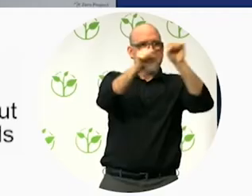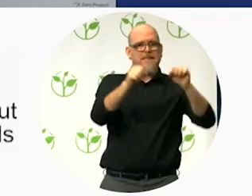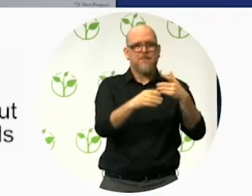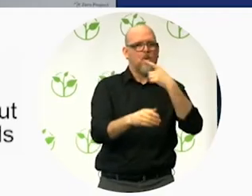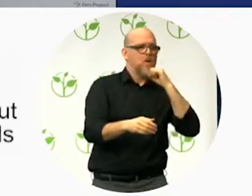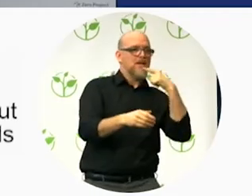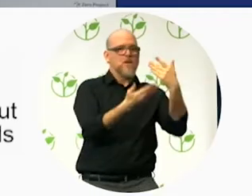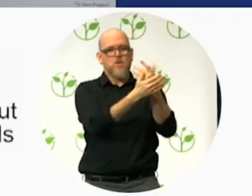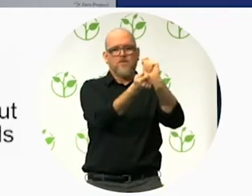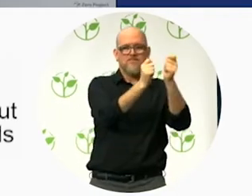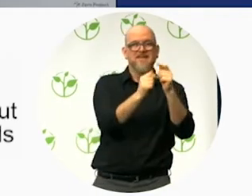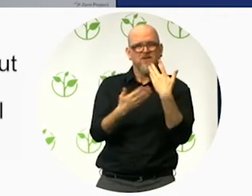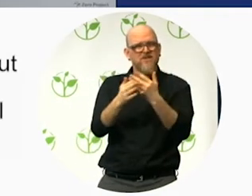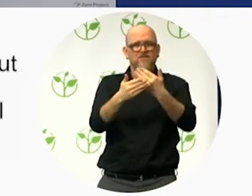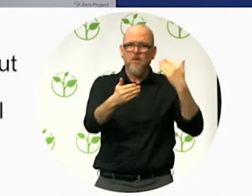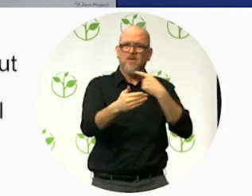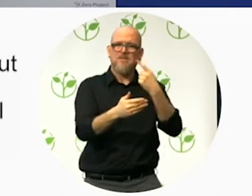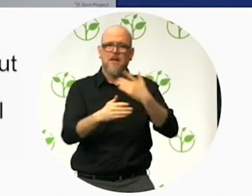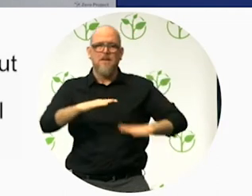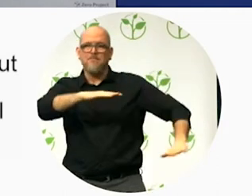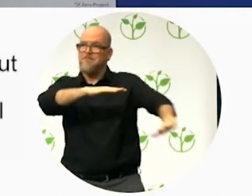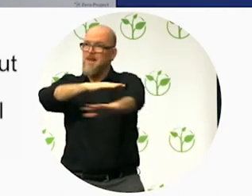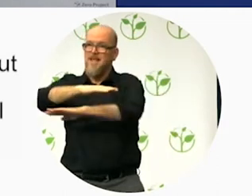so if we want to talk about inclusion, but the inclusion is not only that.